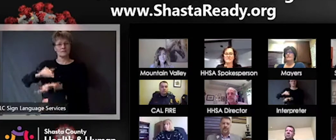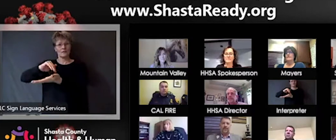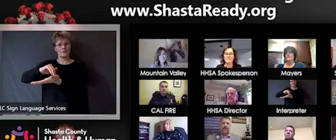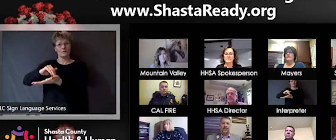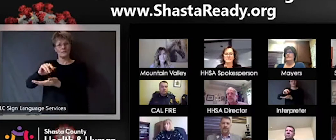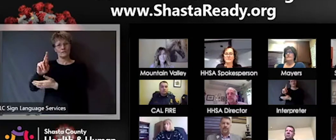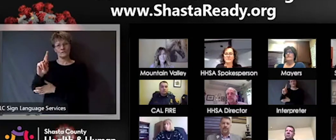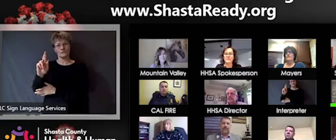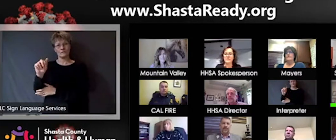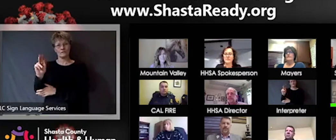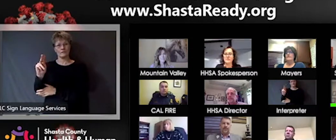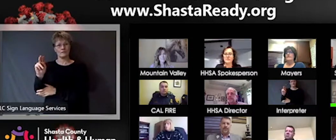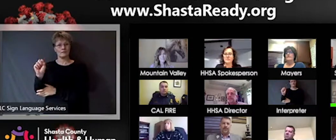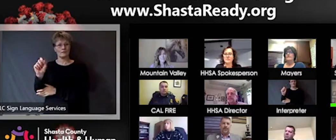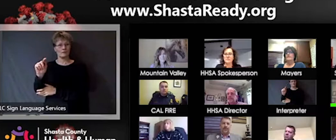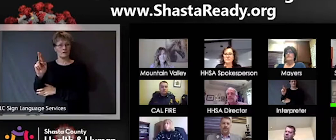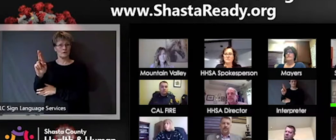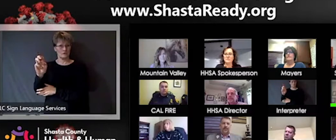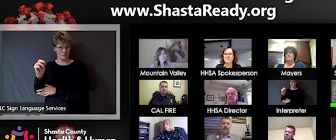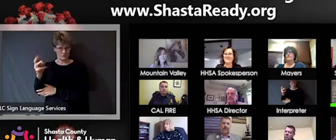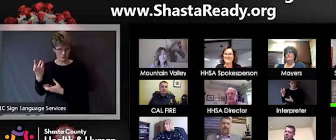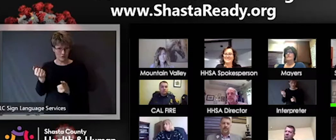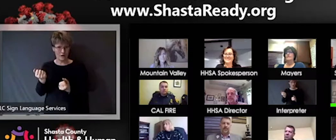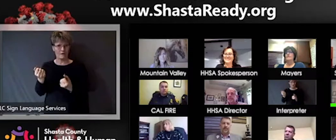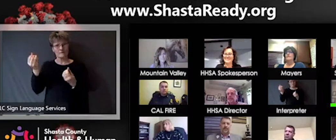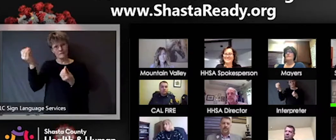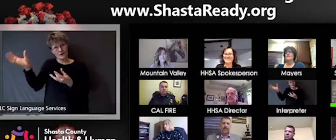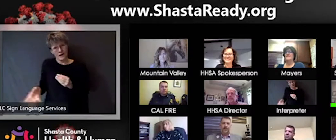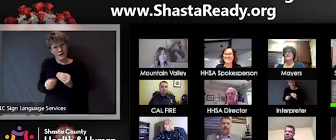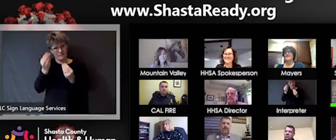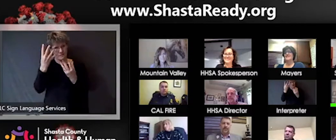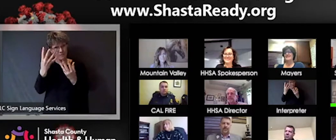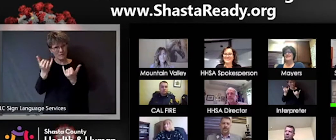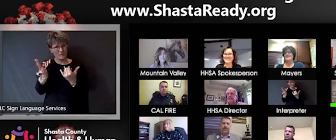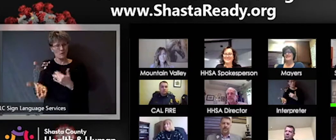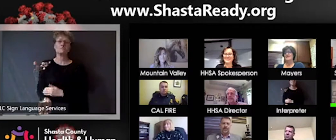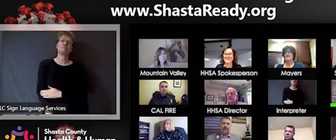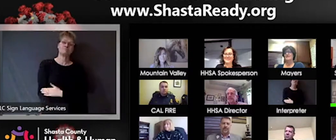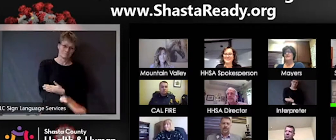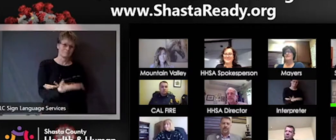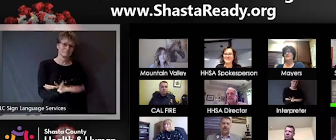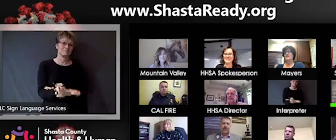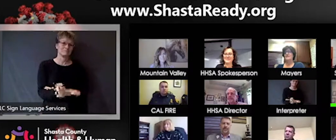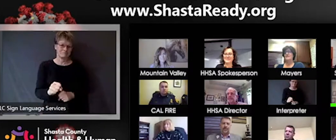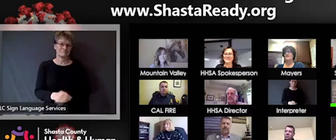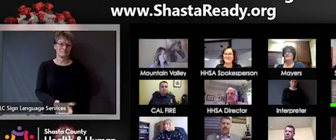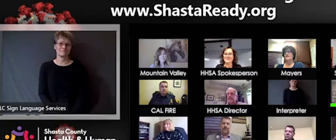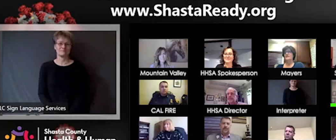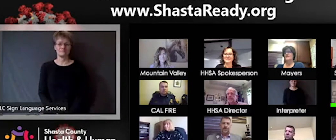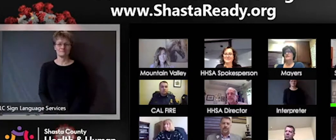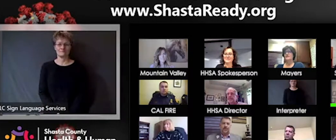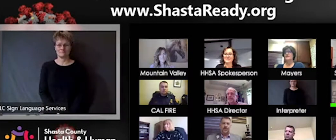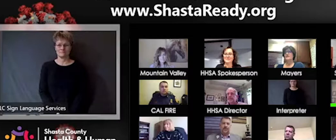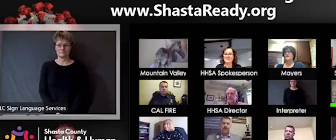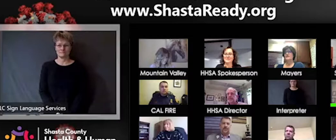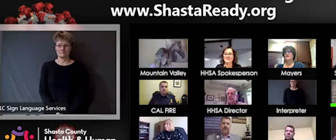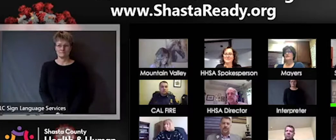this morning? I do. First I just wanted to say I love the